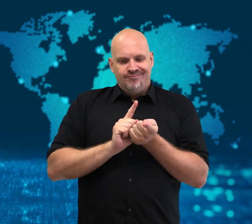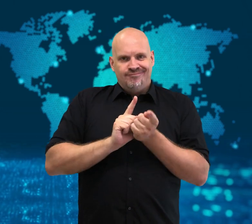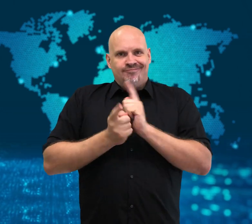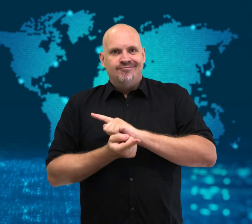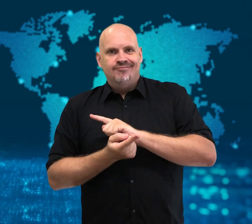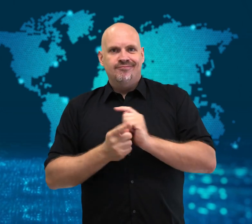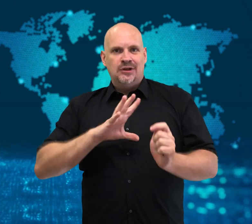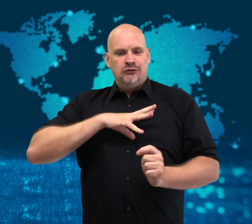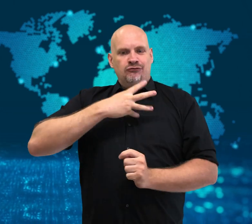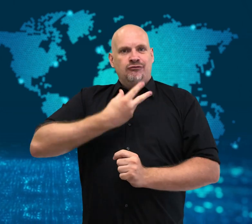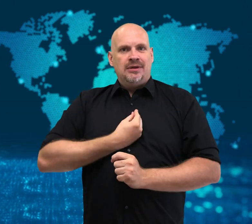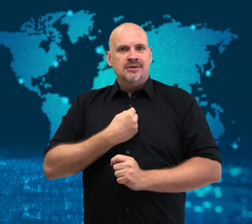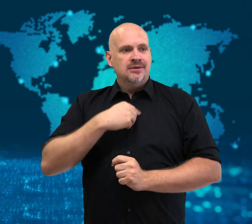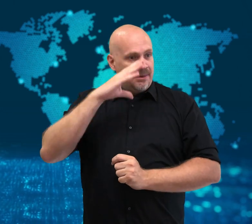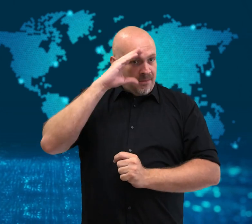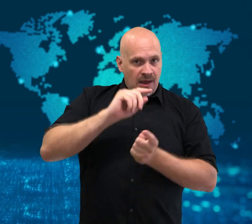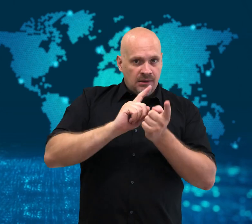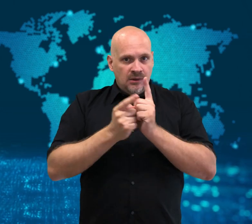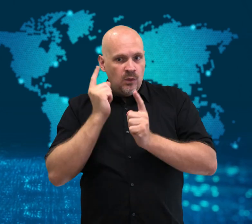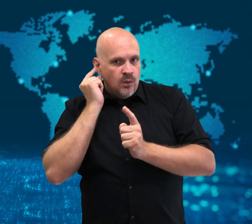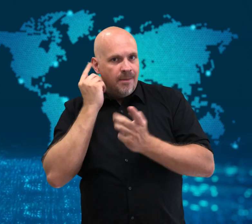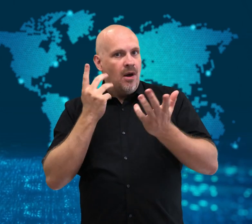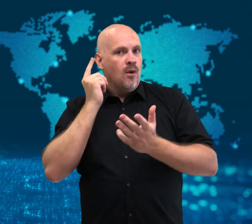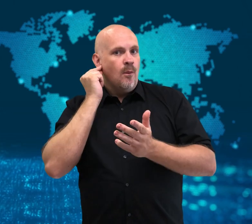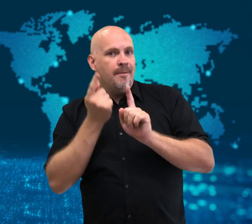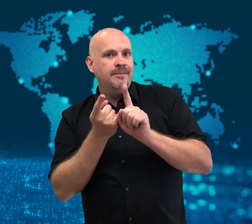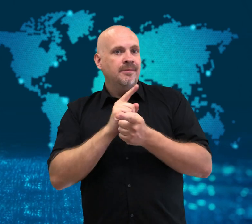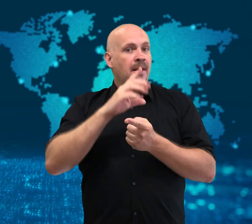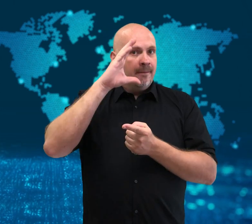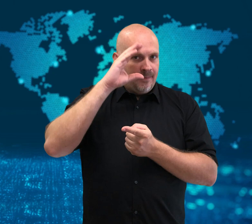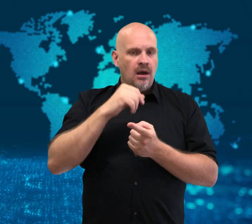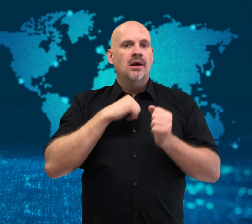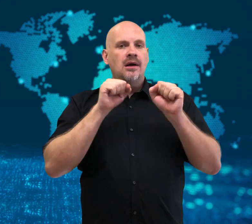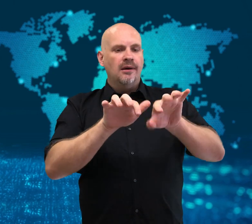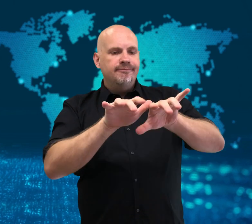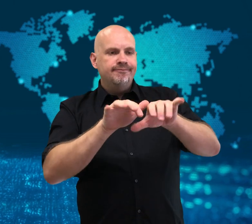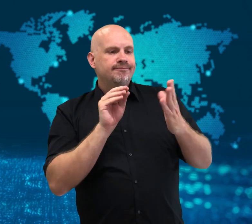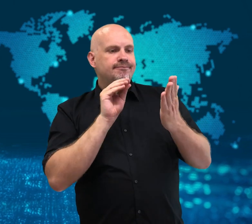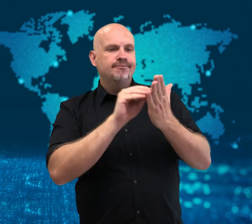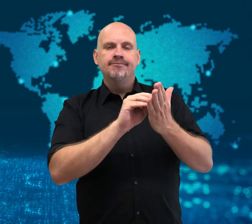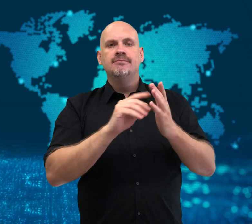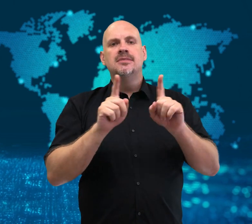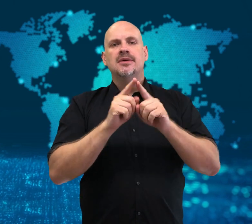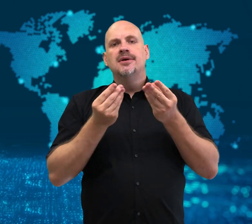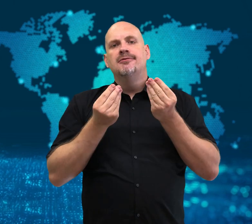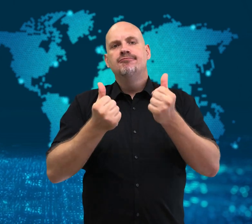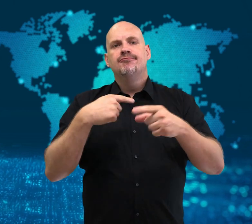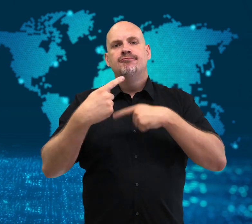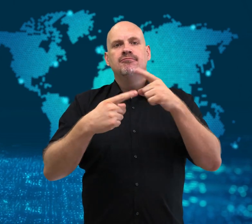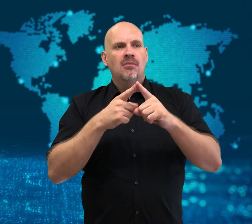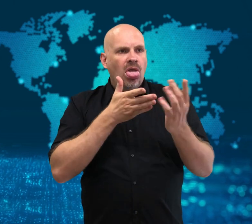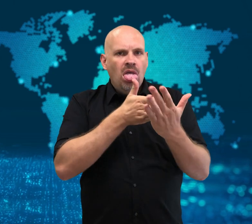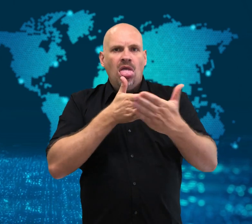easing record changes for transgender persons,